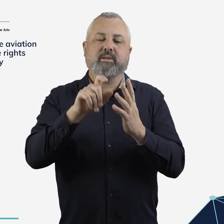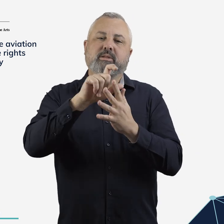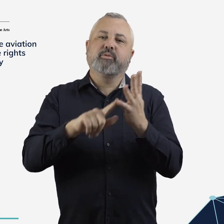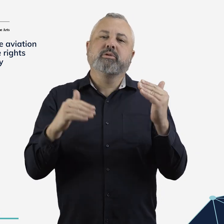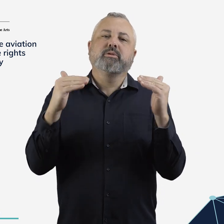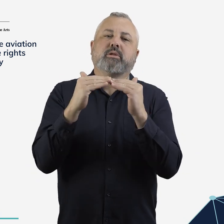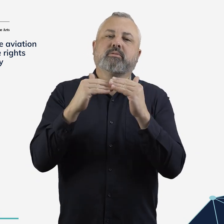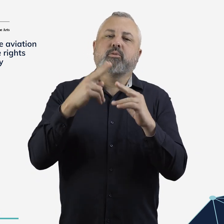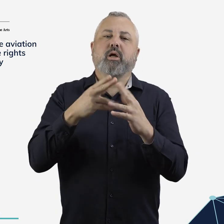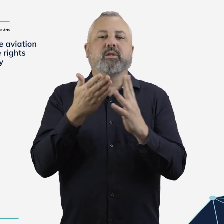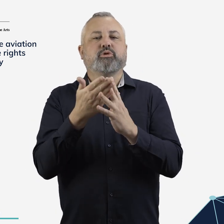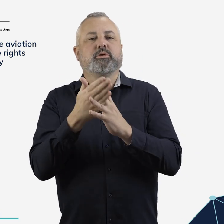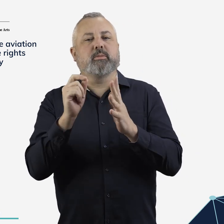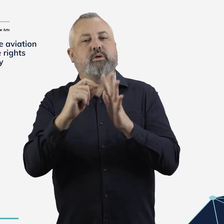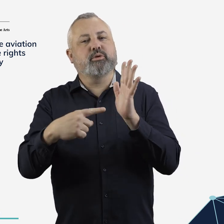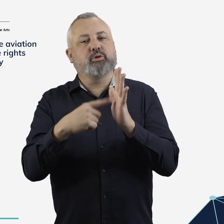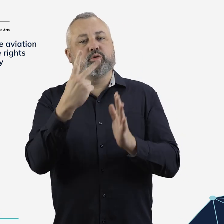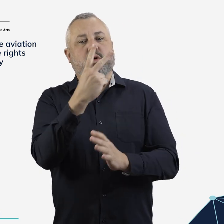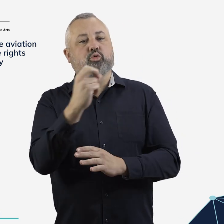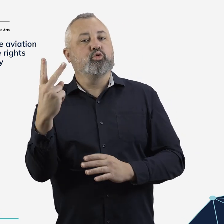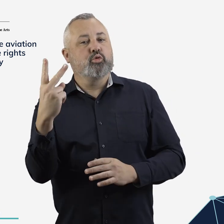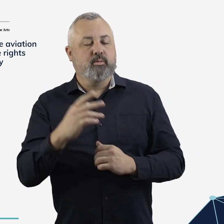Disability Standards for Accessible Public Transport 2002.